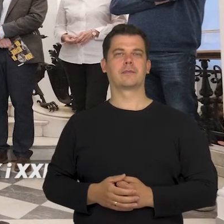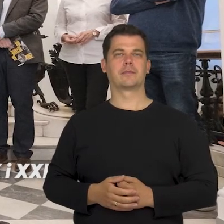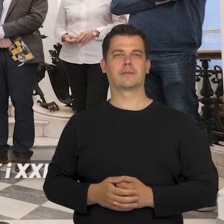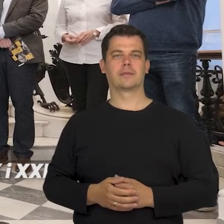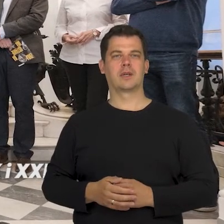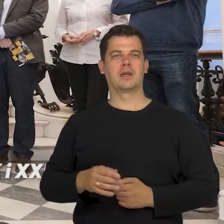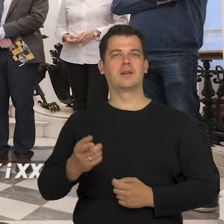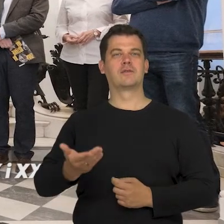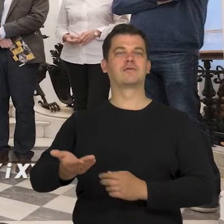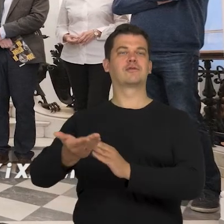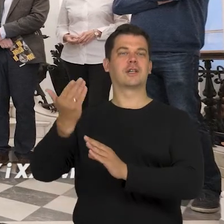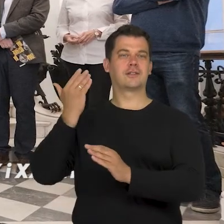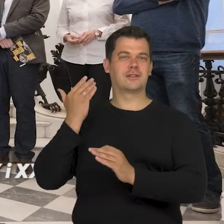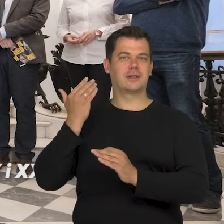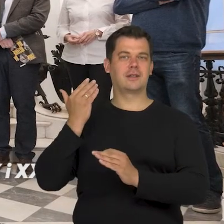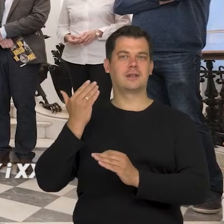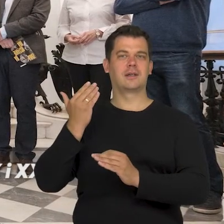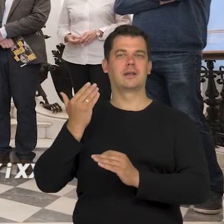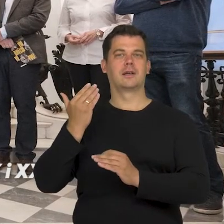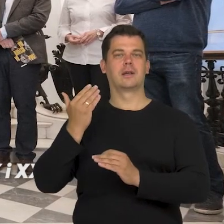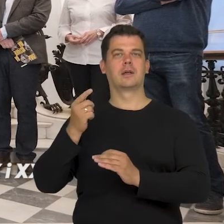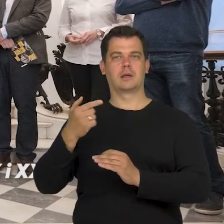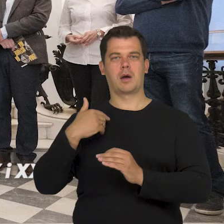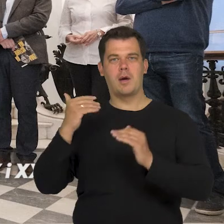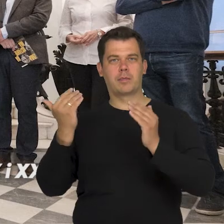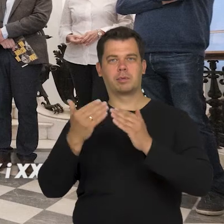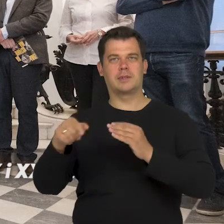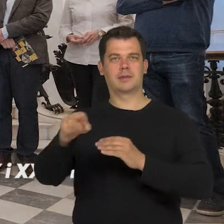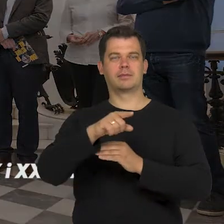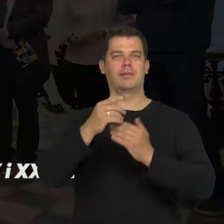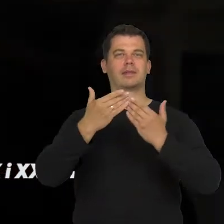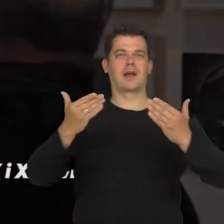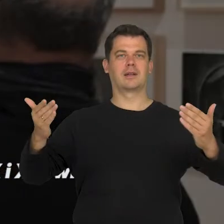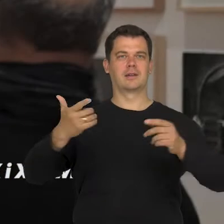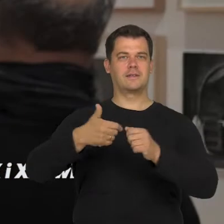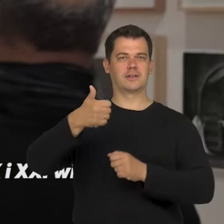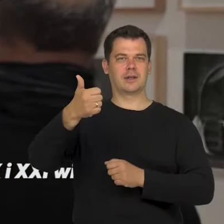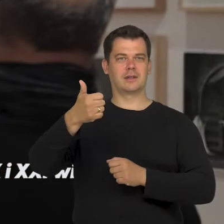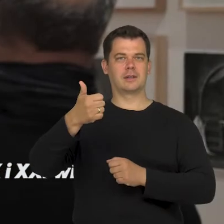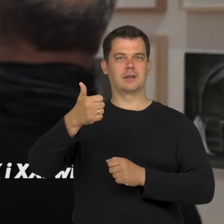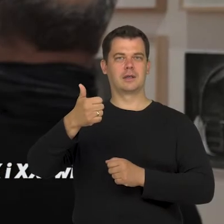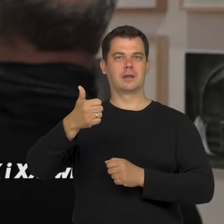and before that, I met actors from Teatr 21 and I've seen some of their performances.